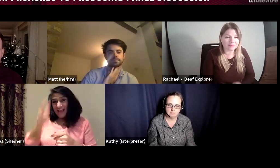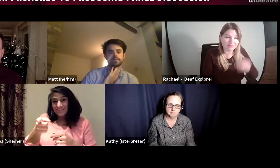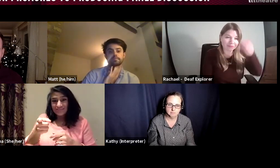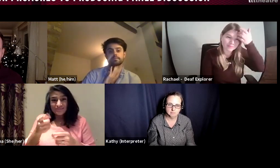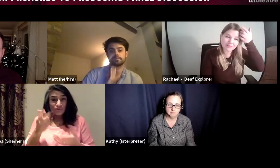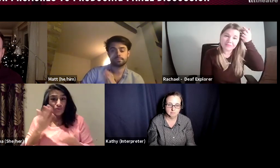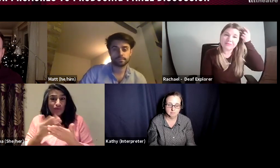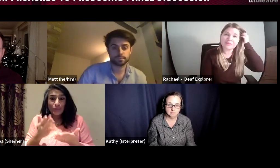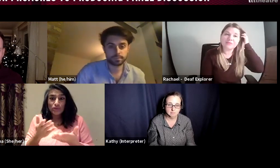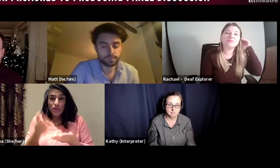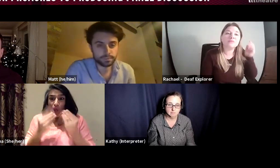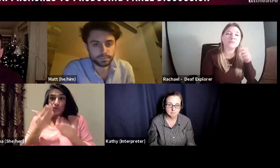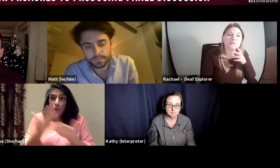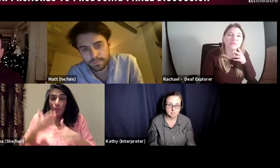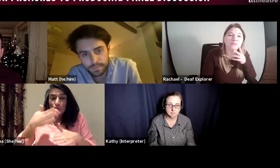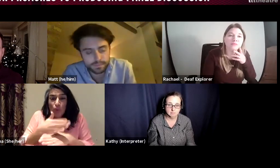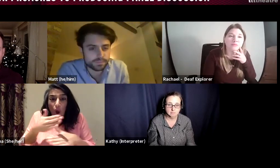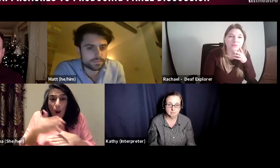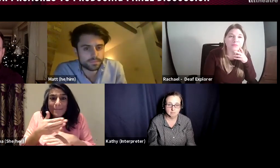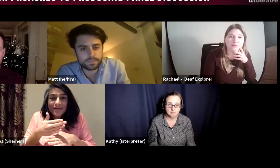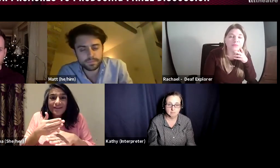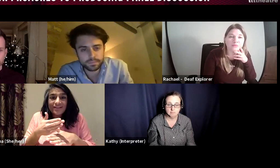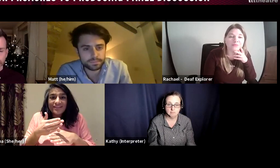many of the things that there were in the course that you mentioned were perhaps things that you